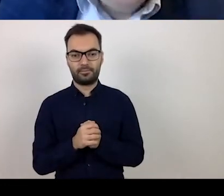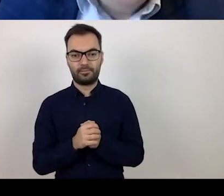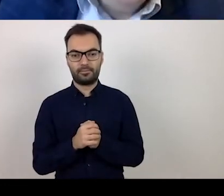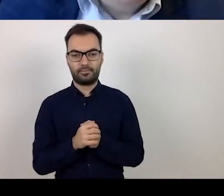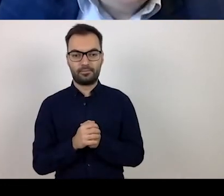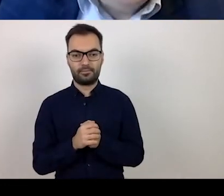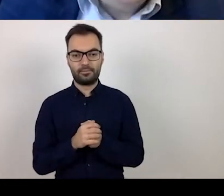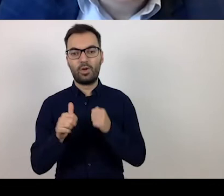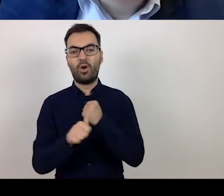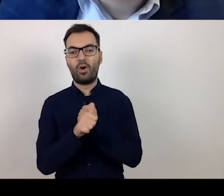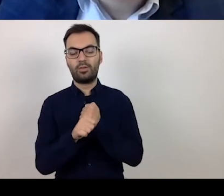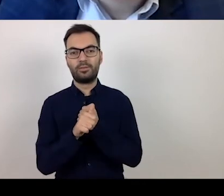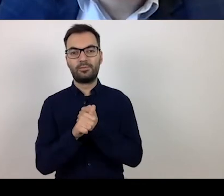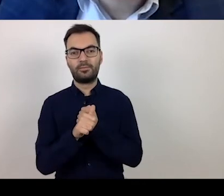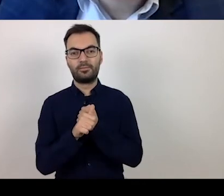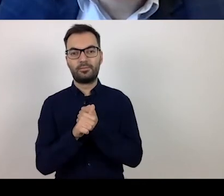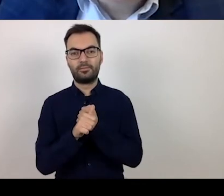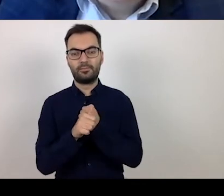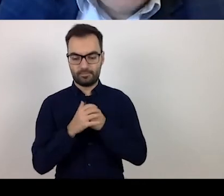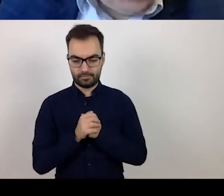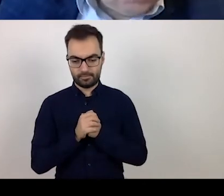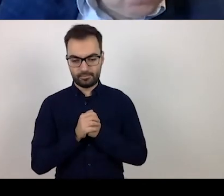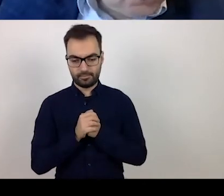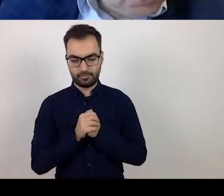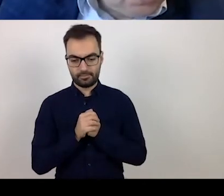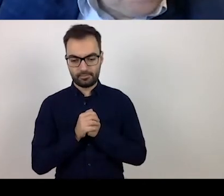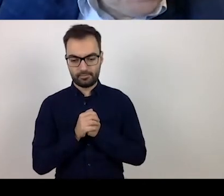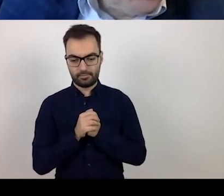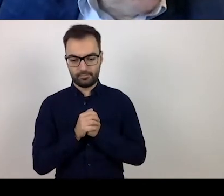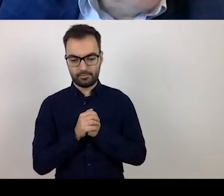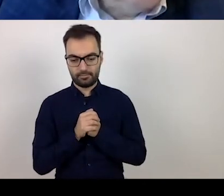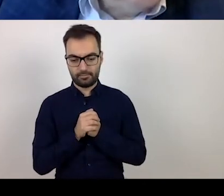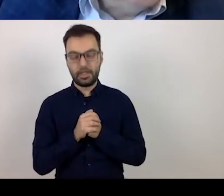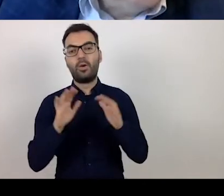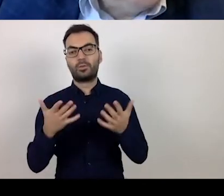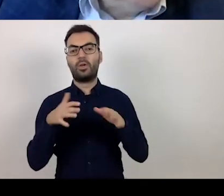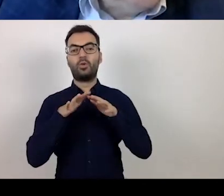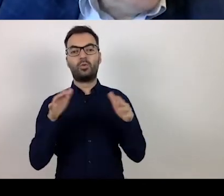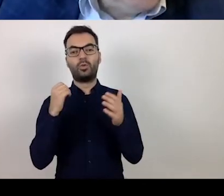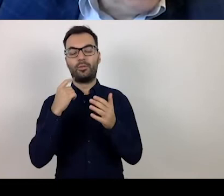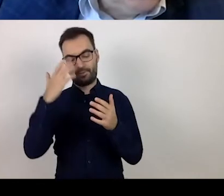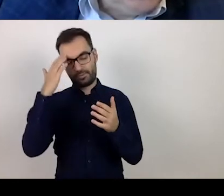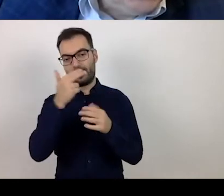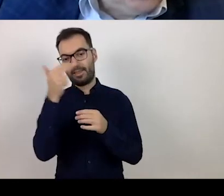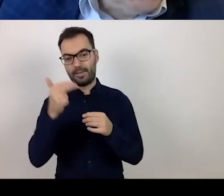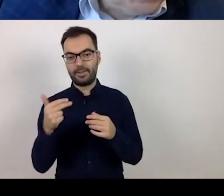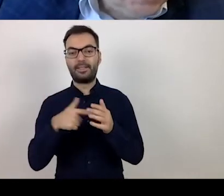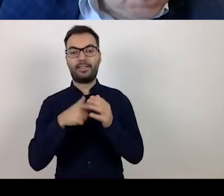in the first place it should be noted that there are many issues around the use